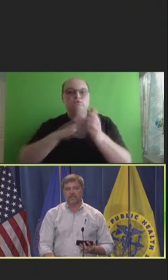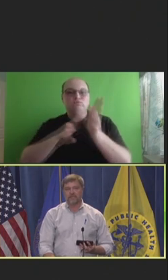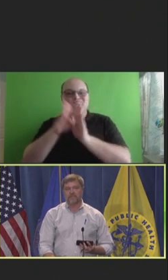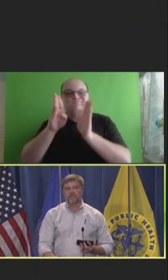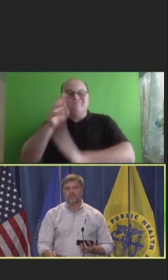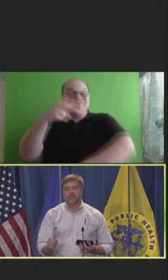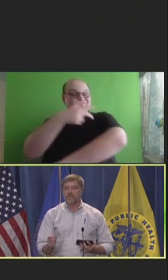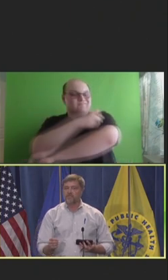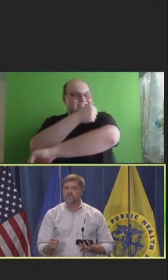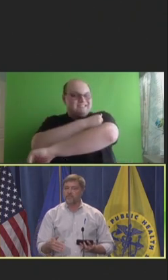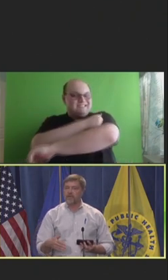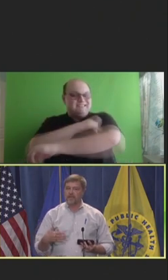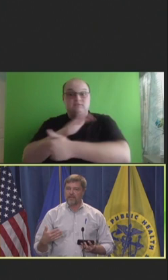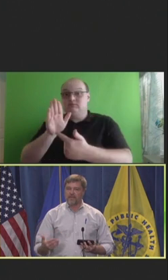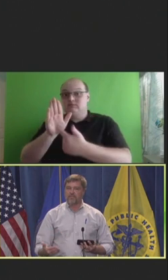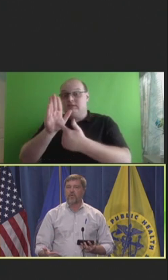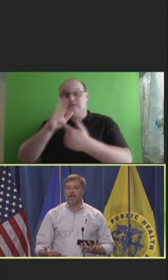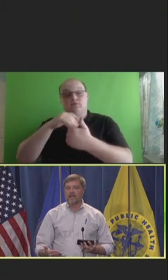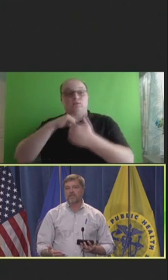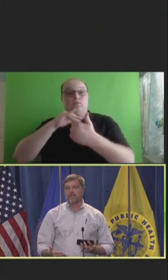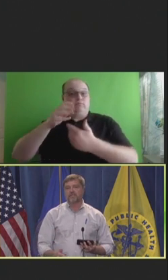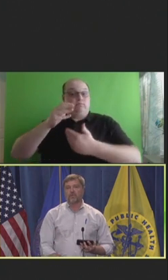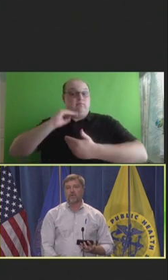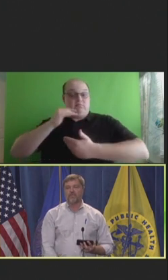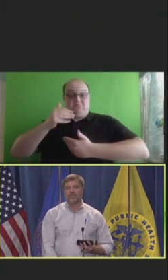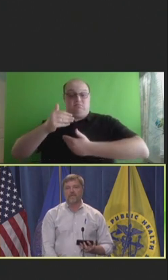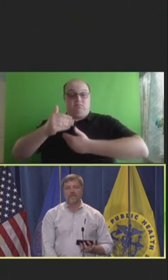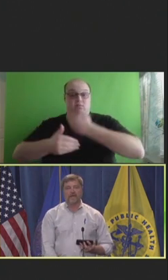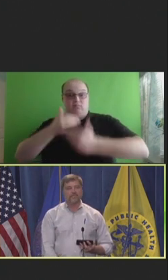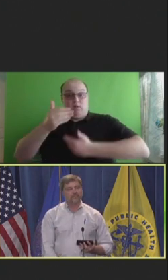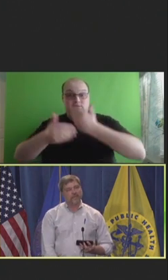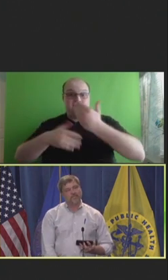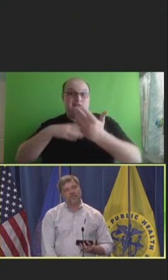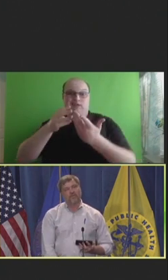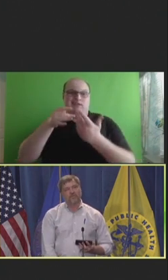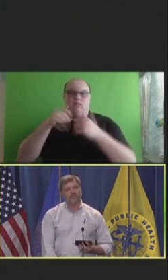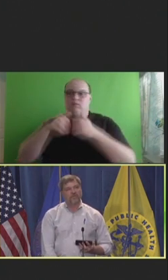vaccines such as streamlining the process or even the -- I'm trying to remember, the